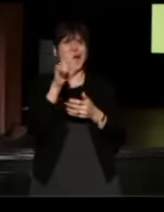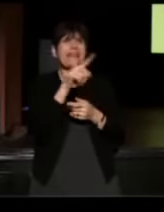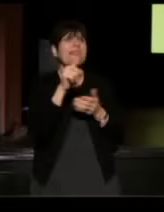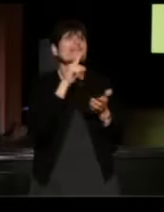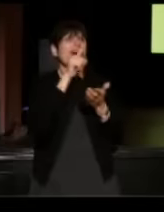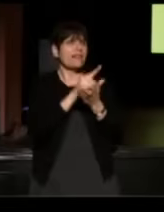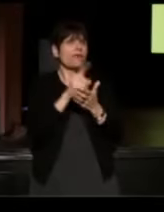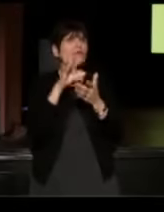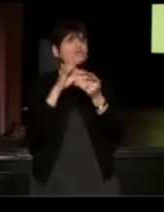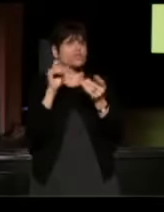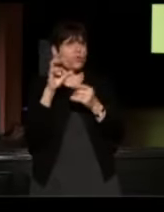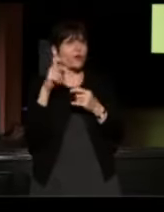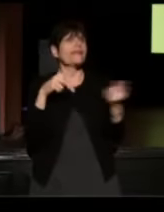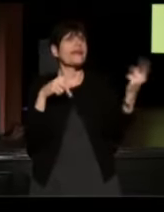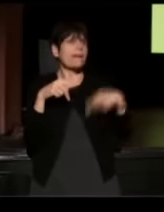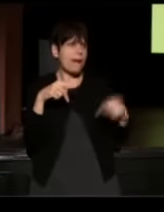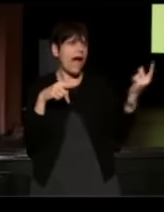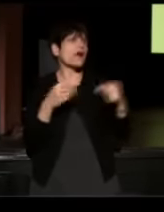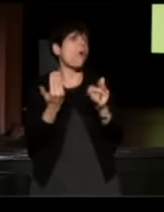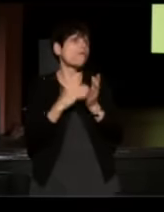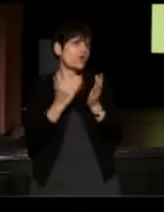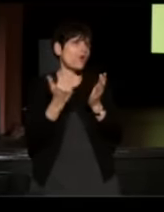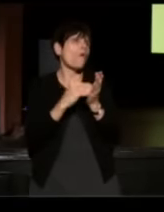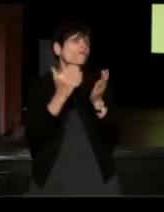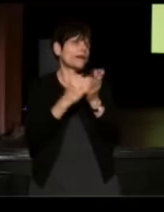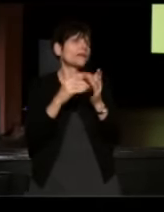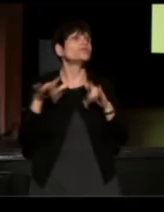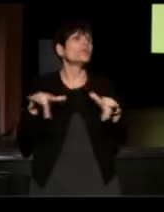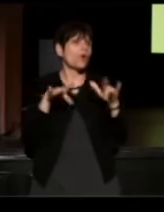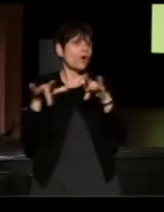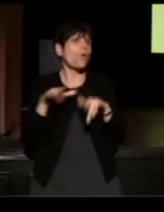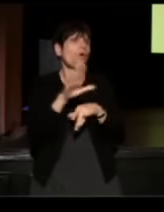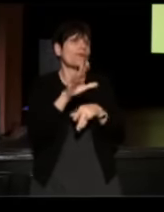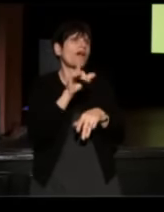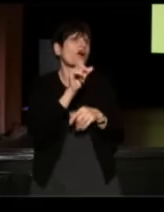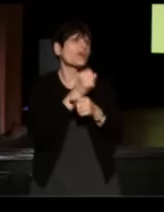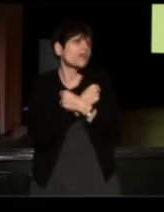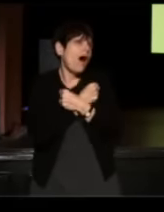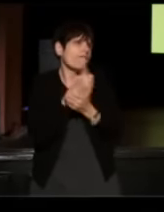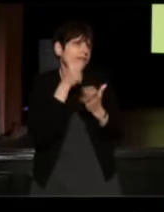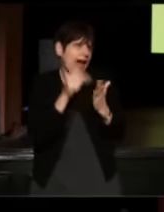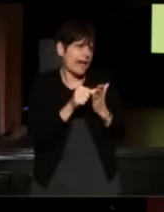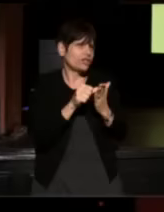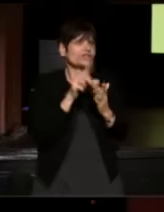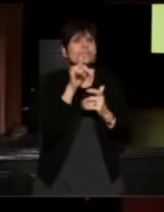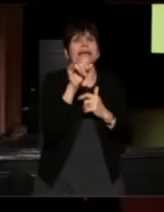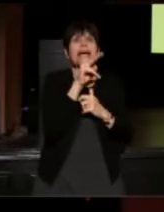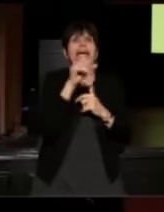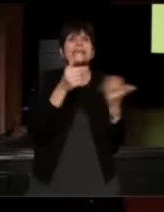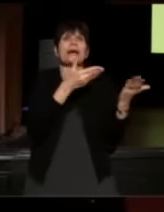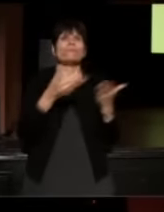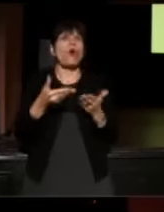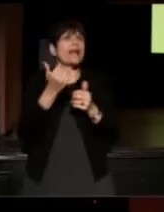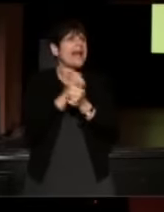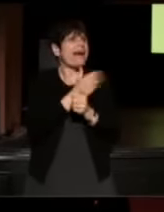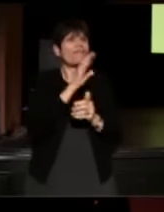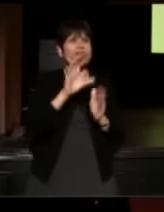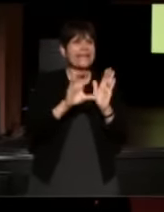they came back over and over again, to record their love letters to each other, Danny brought every character he had ever met in his life